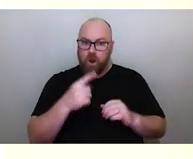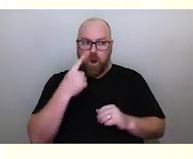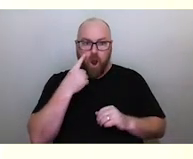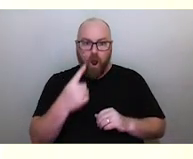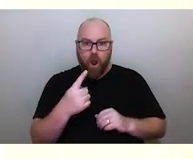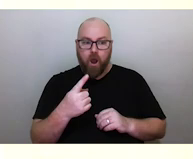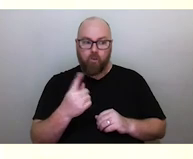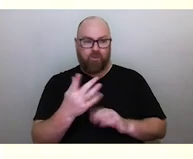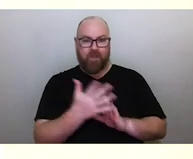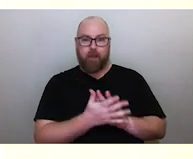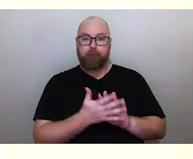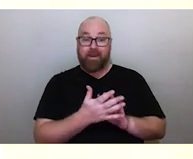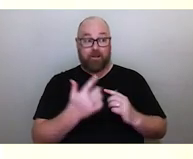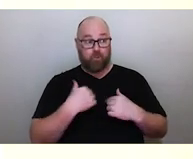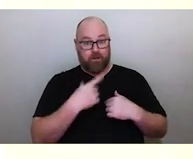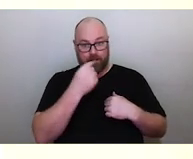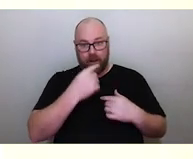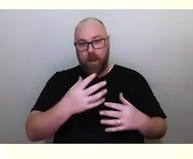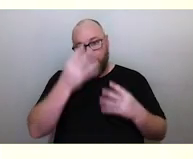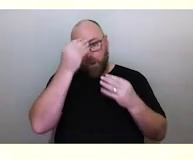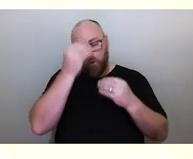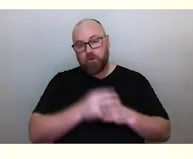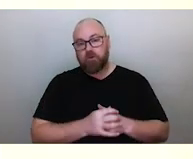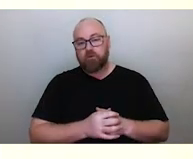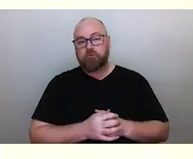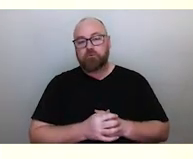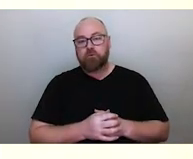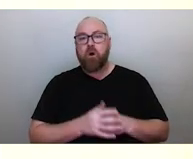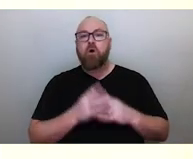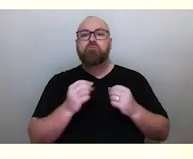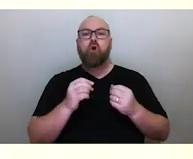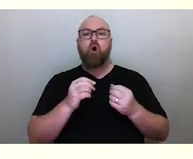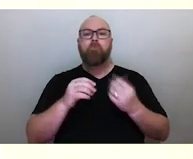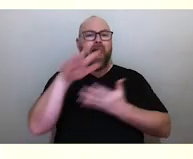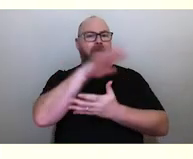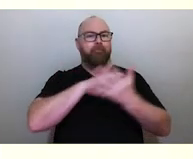Well as we can learn from atmospheric studies, halo are caused